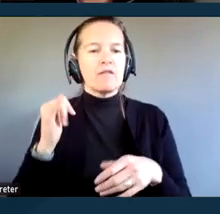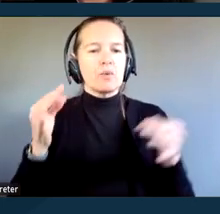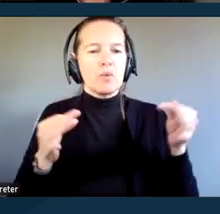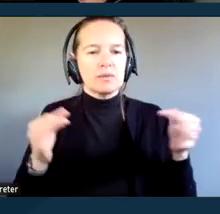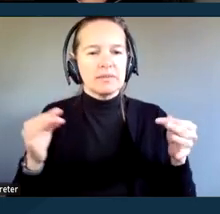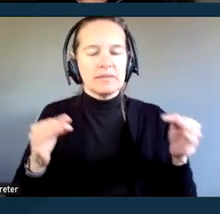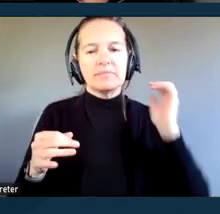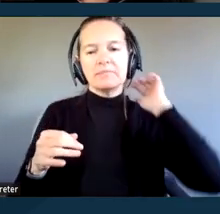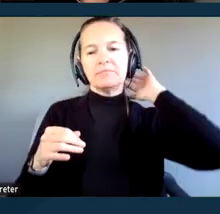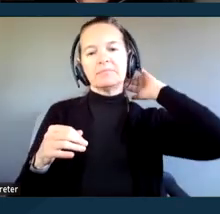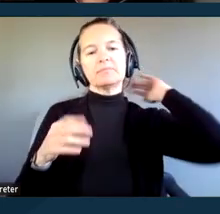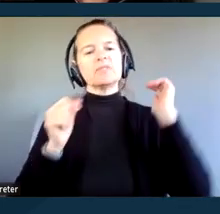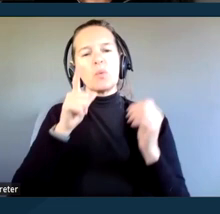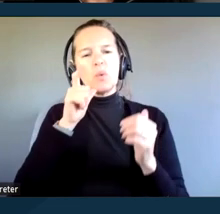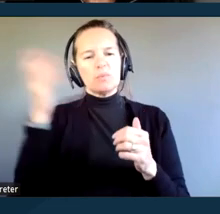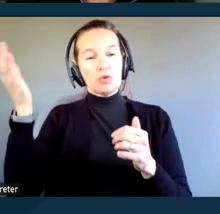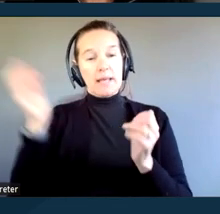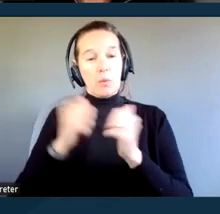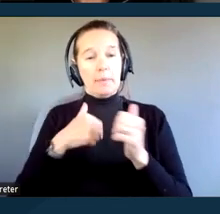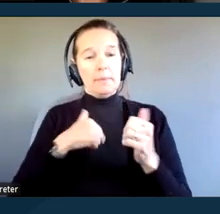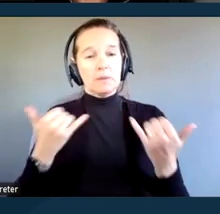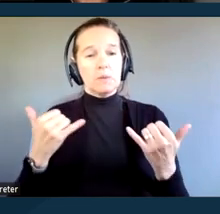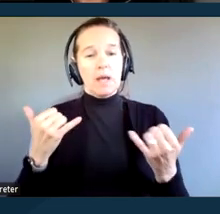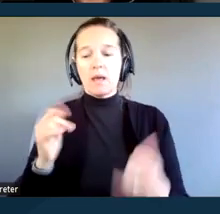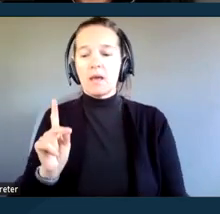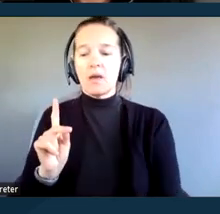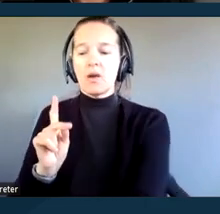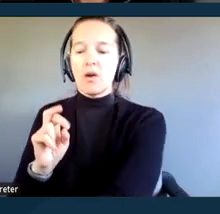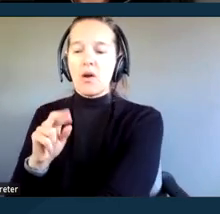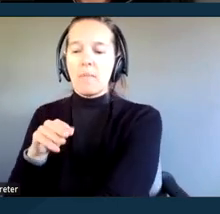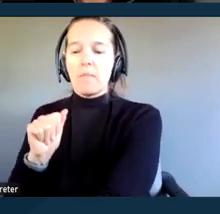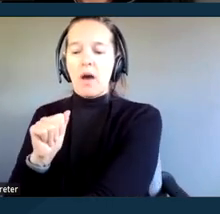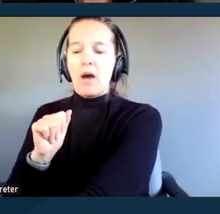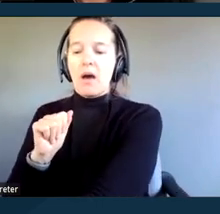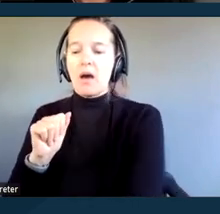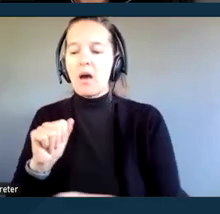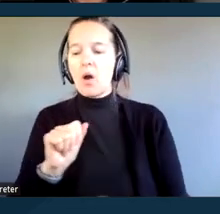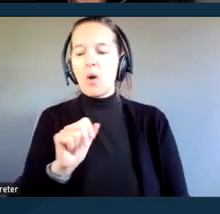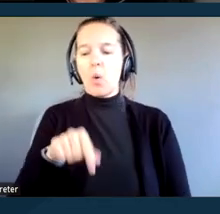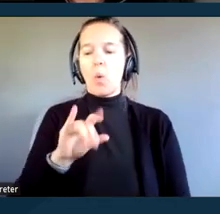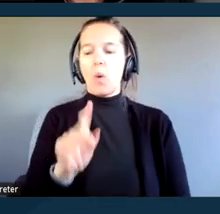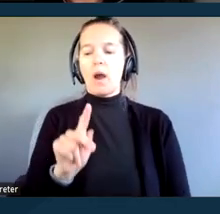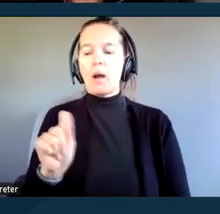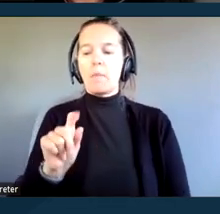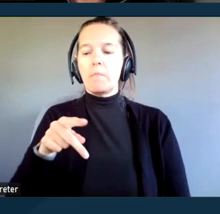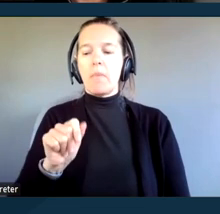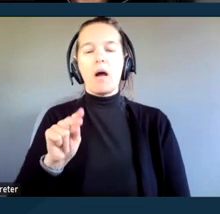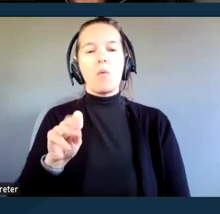With me today as a co-presenter is Karma Quick-Panwala, the Director of Advocacy at Community Alliance